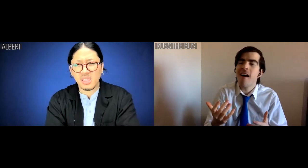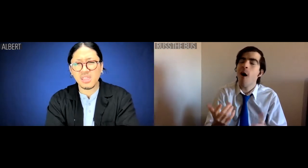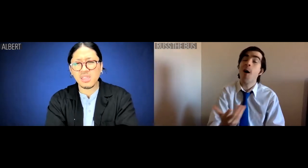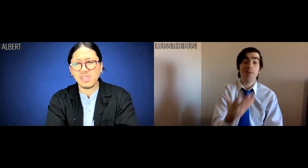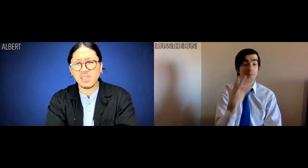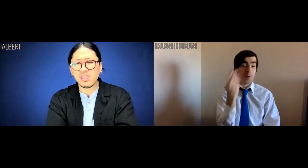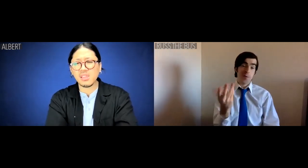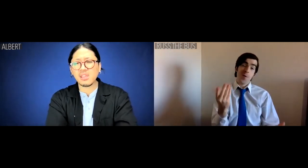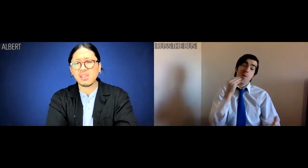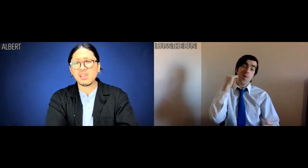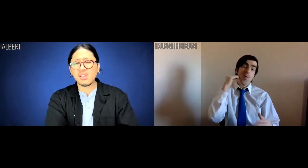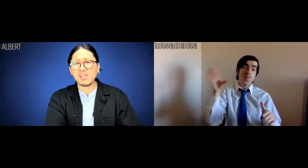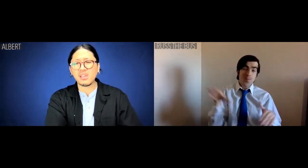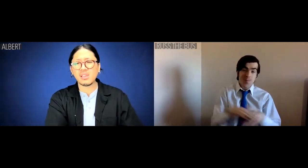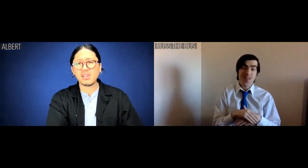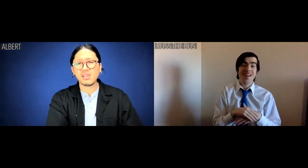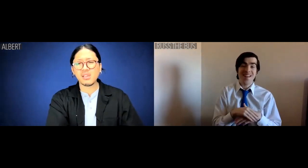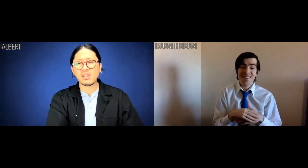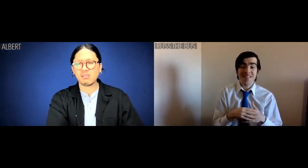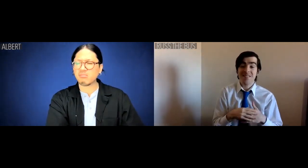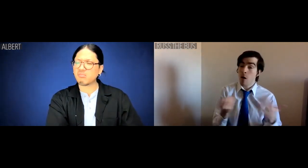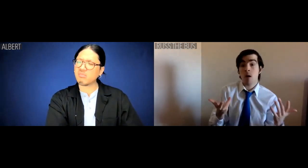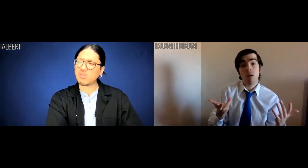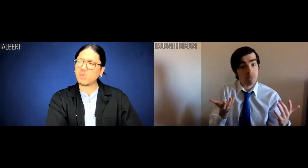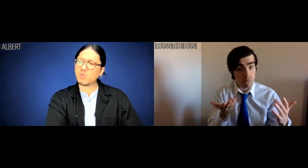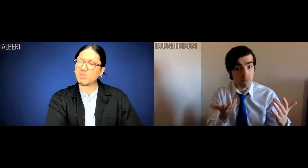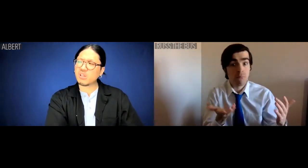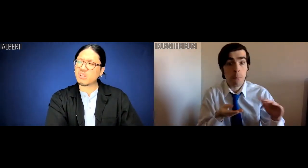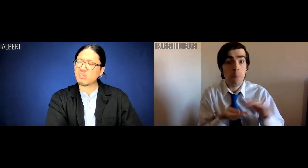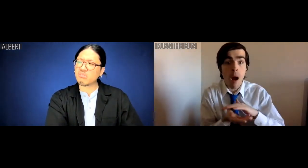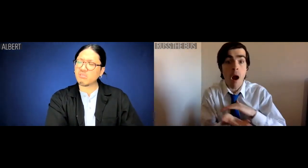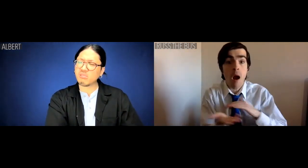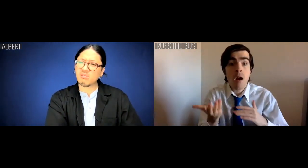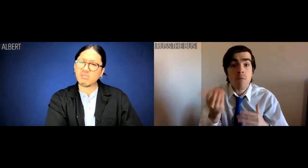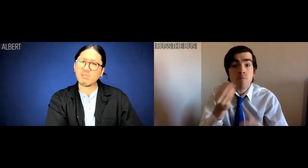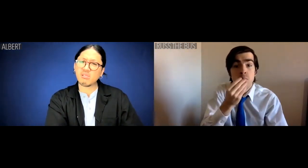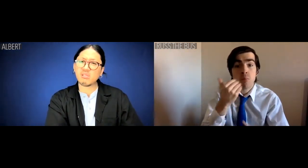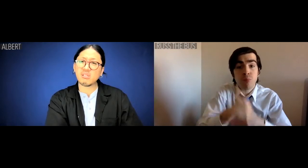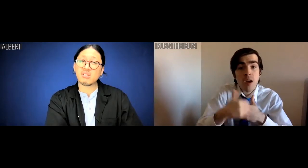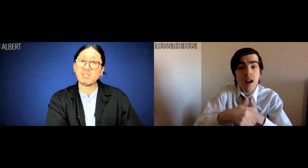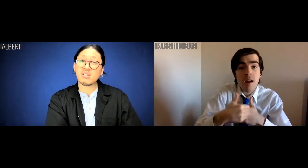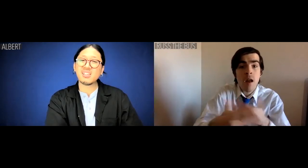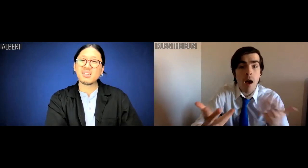attending home weddings, baking sourdough bread.